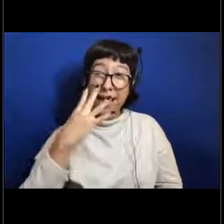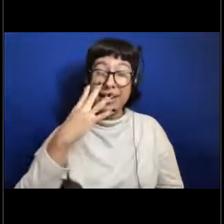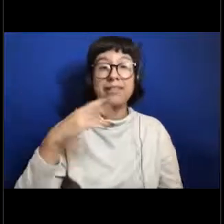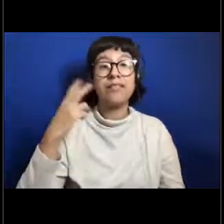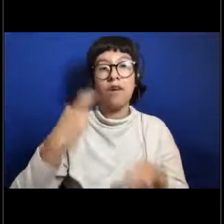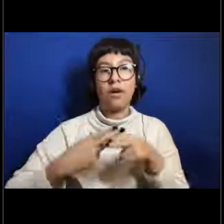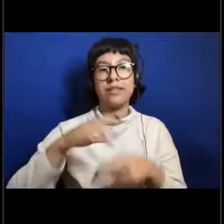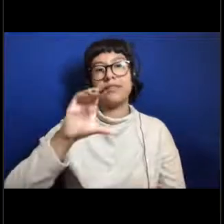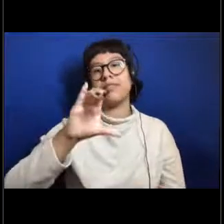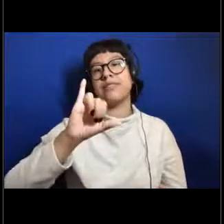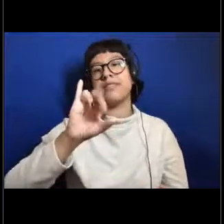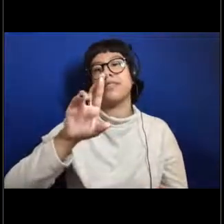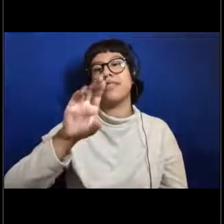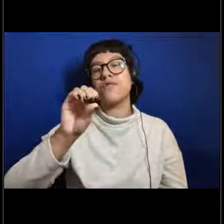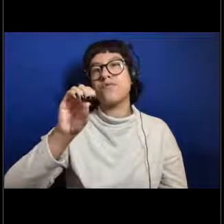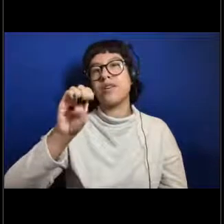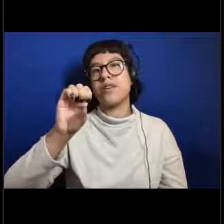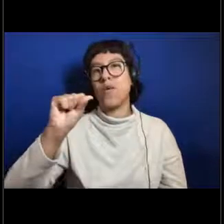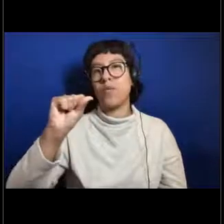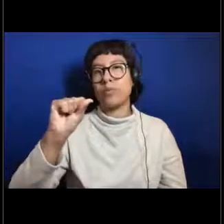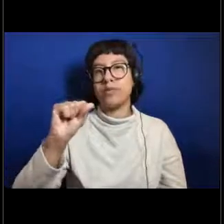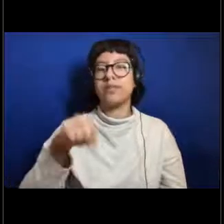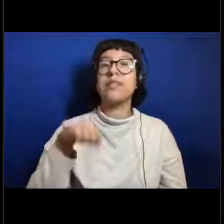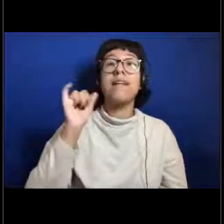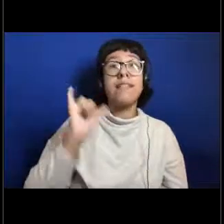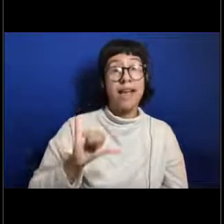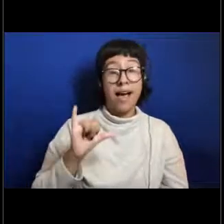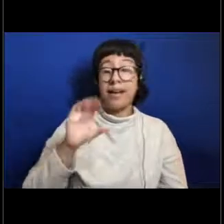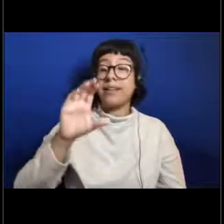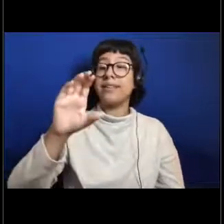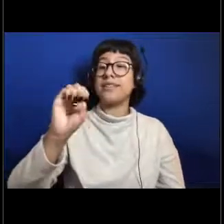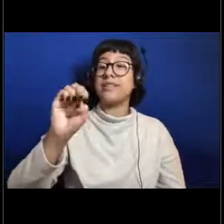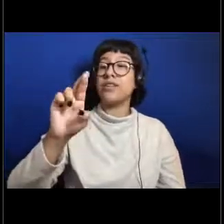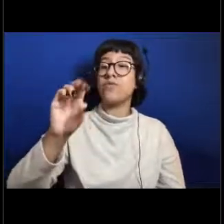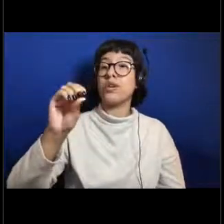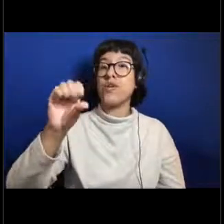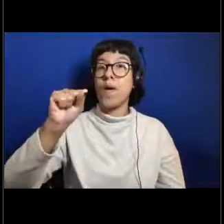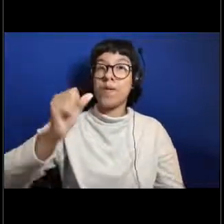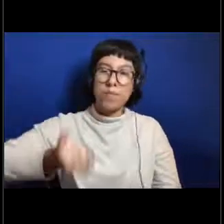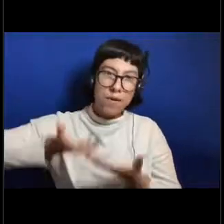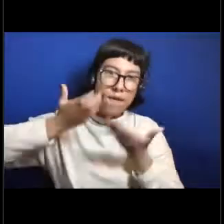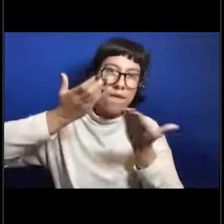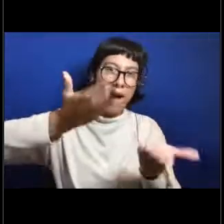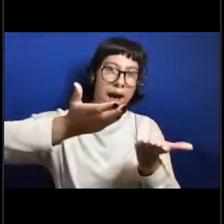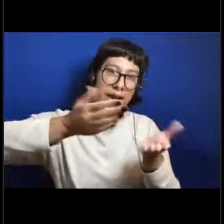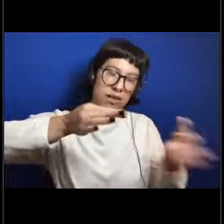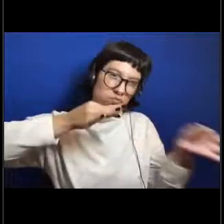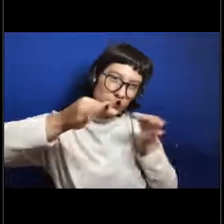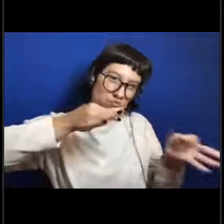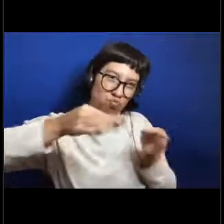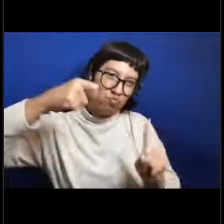I talked about how Seirios provides guidance and kind of sits above D2, that's exactly why.